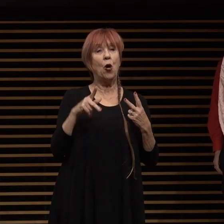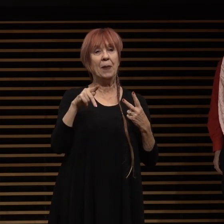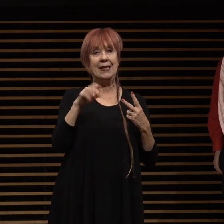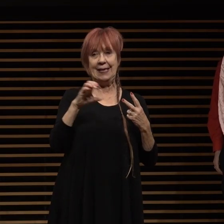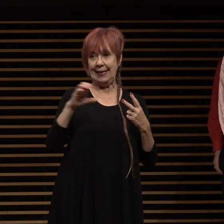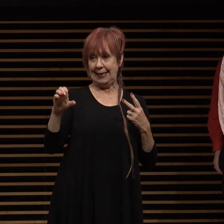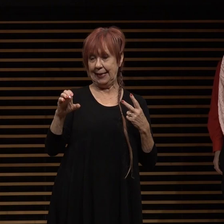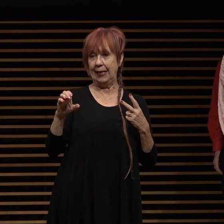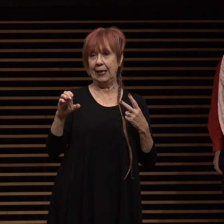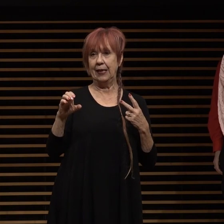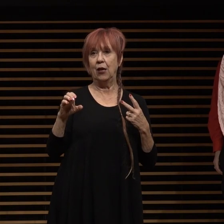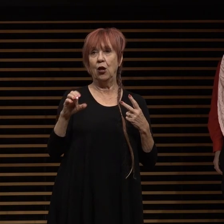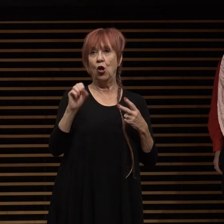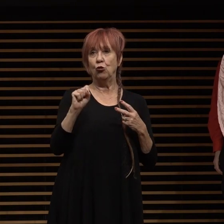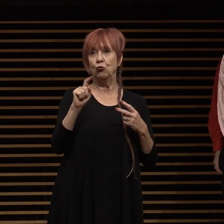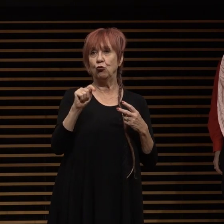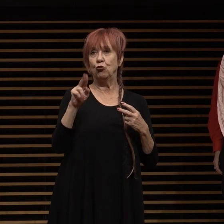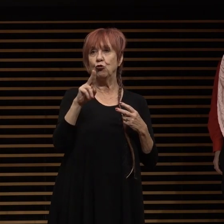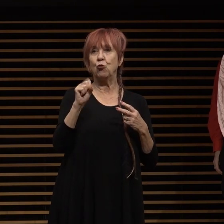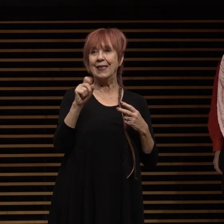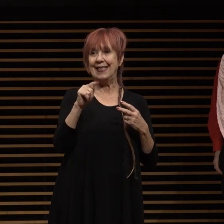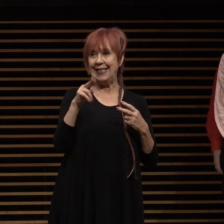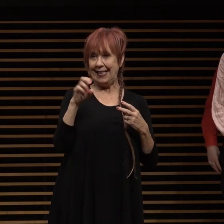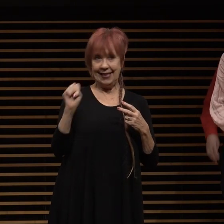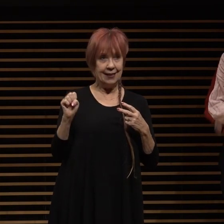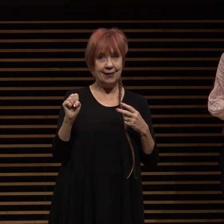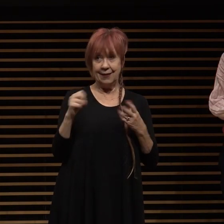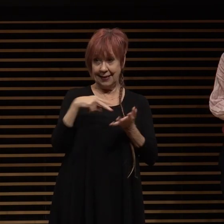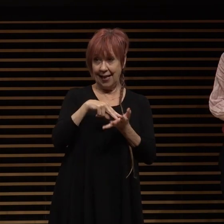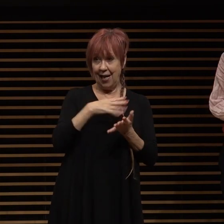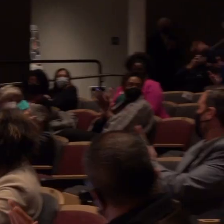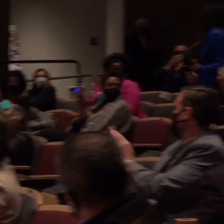so if you could stand and be unrecognized